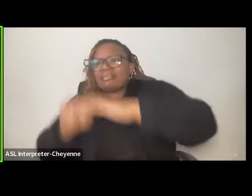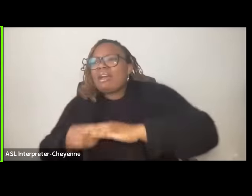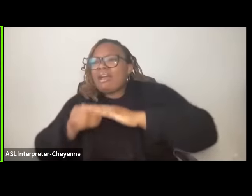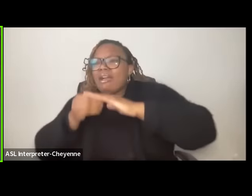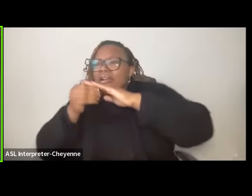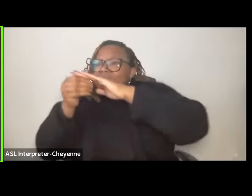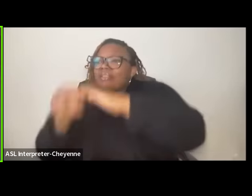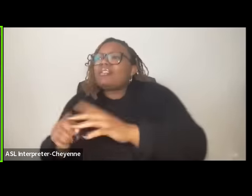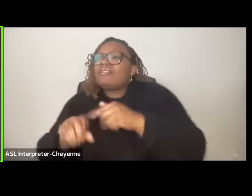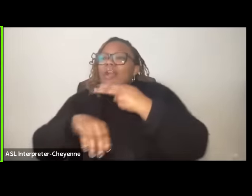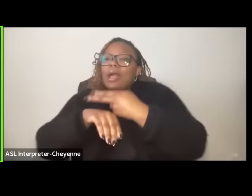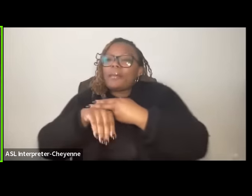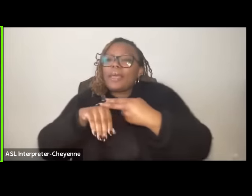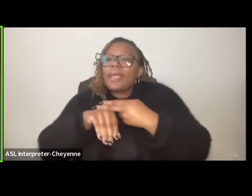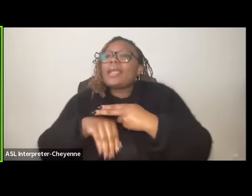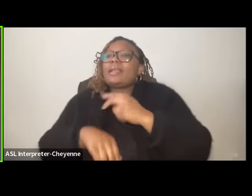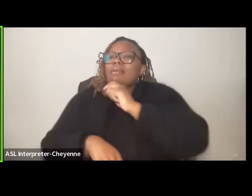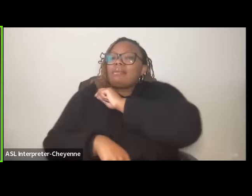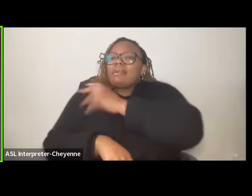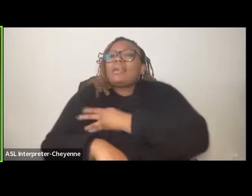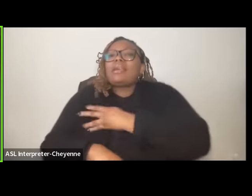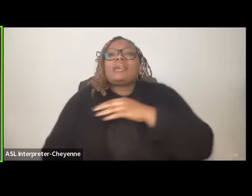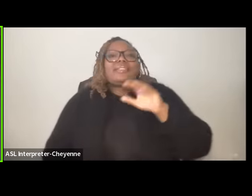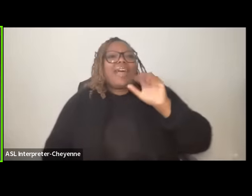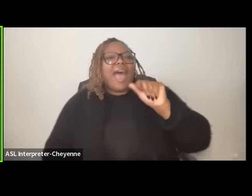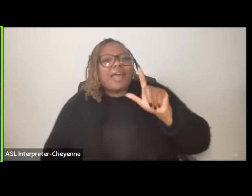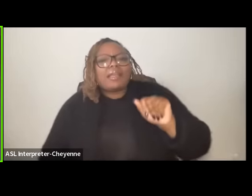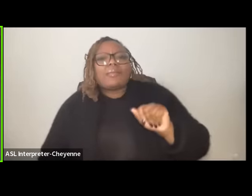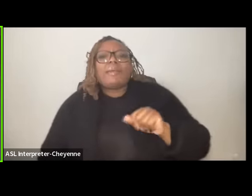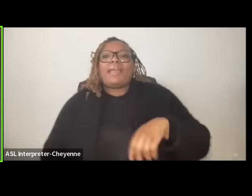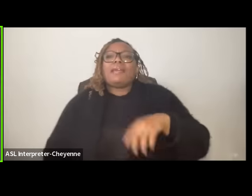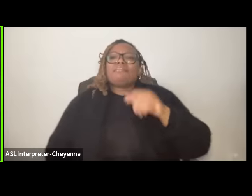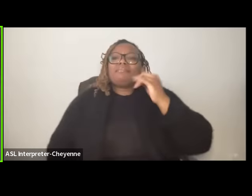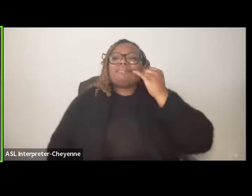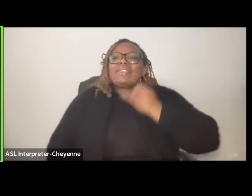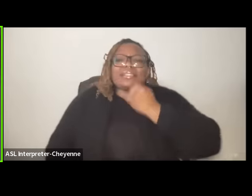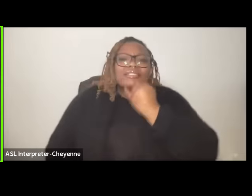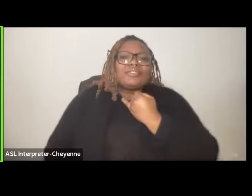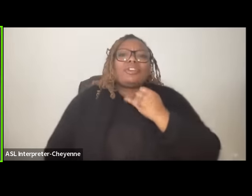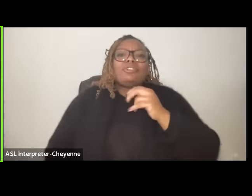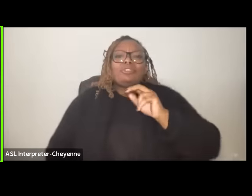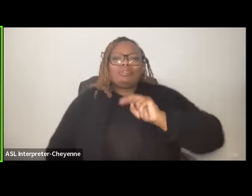Haiti to Hebron from Birmingham to Bethlehem from shatat prison in Northern Israel to Stateville